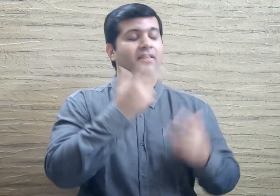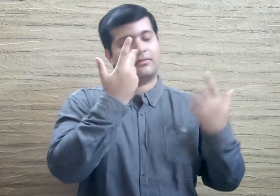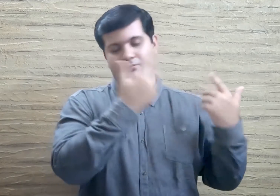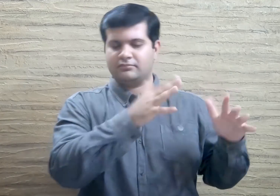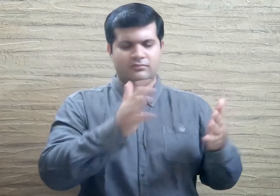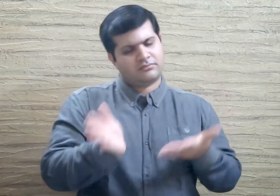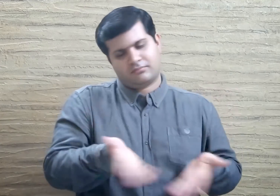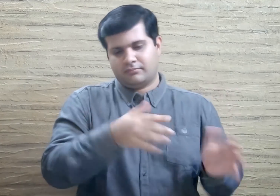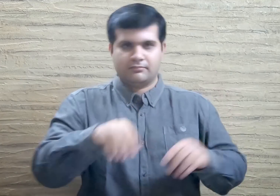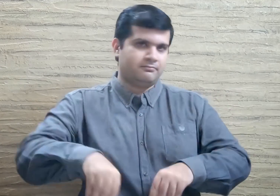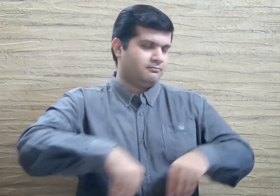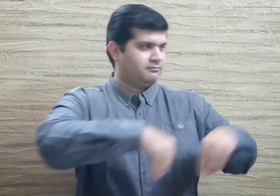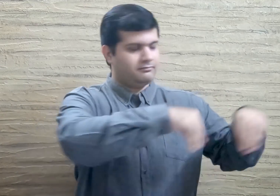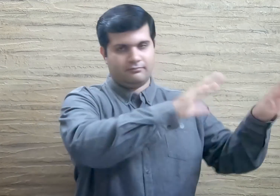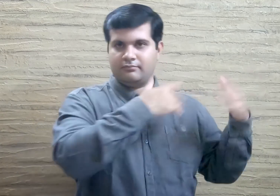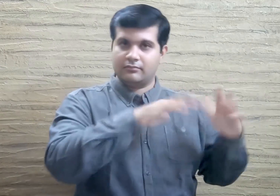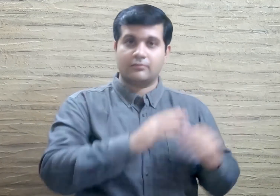Still she thought of sending her children with the merchant.